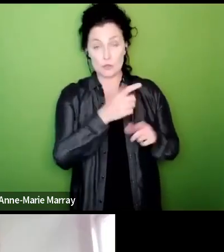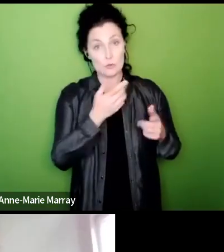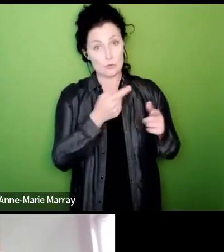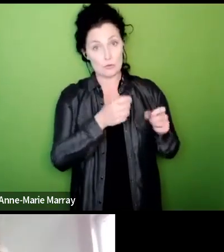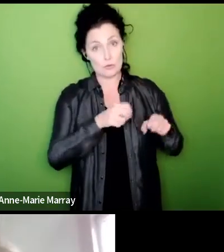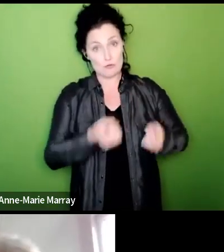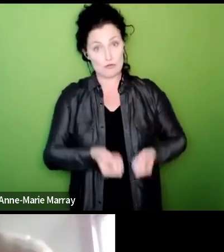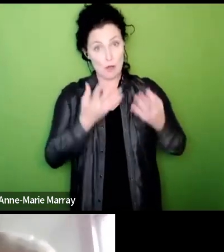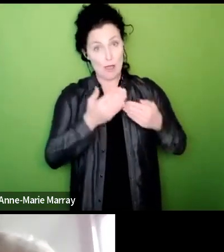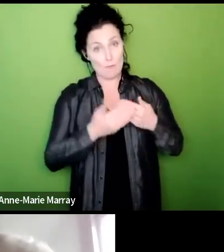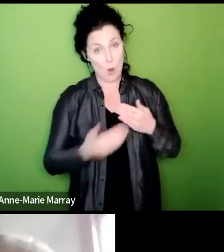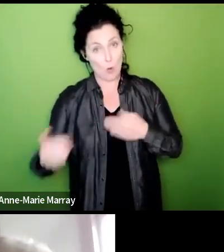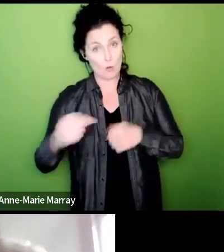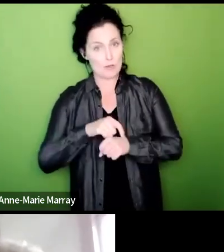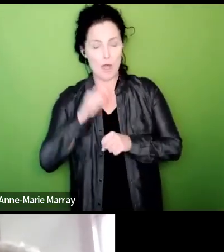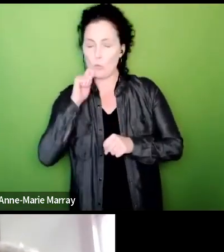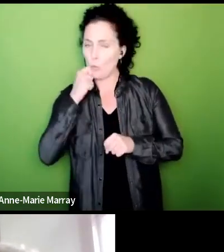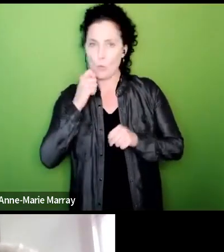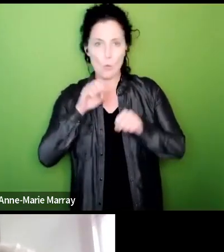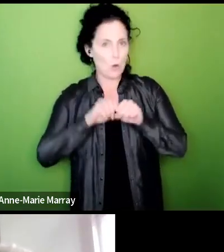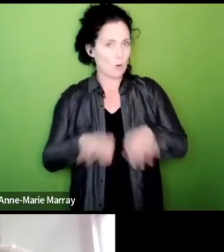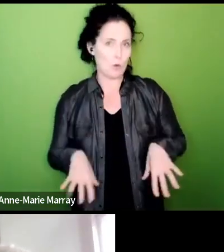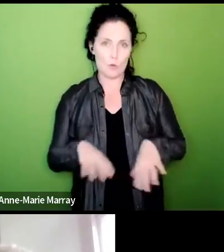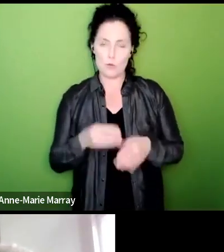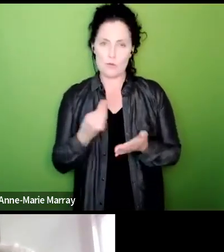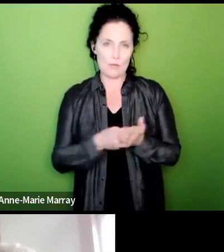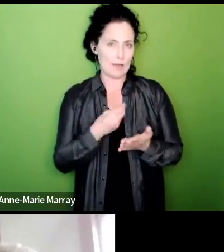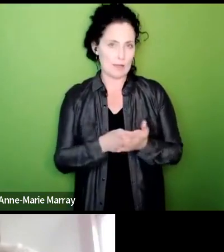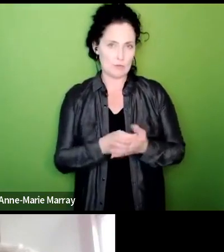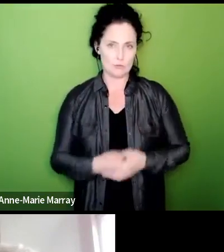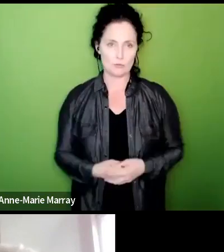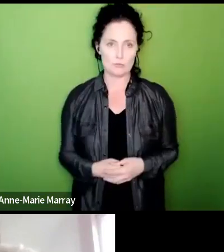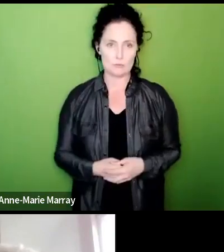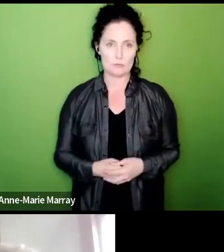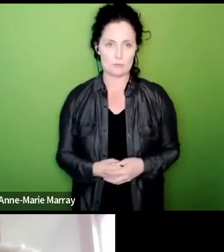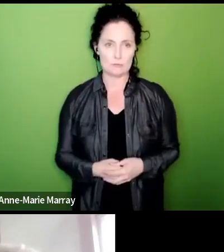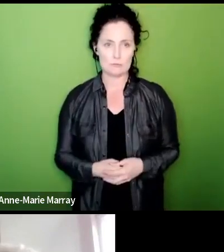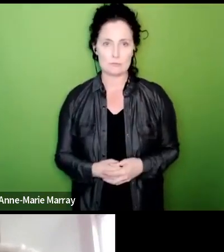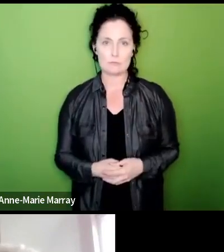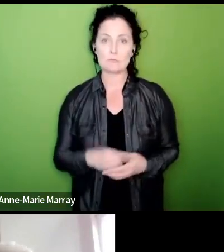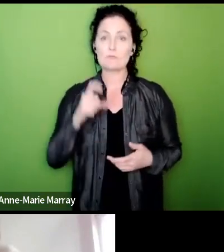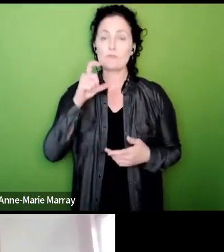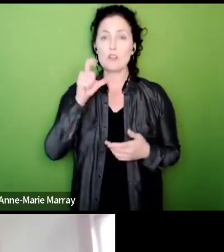Mark okay couple more observations Chris Hughes says I'm not surprised one bit there is massive